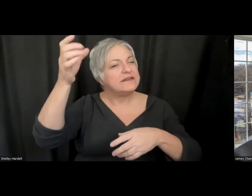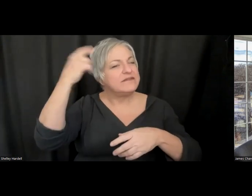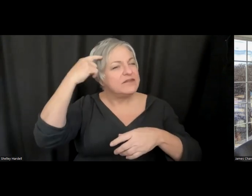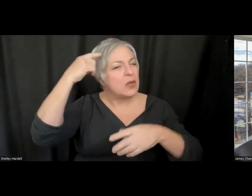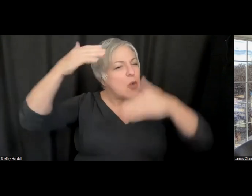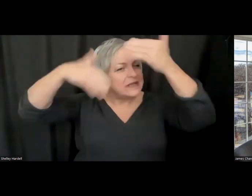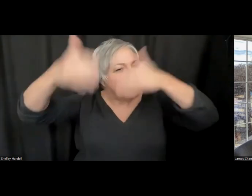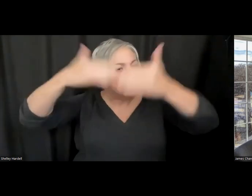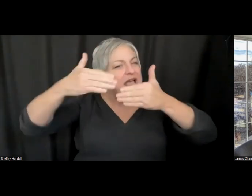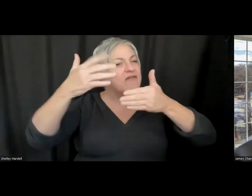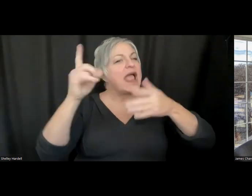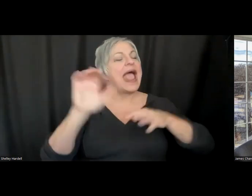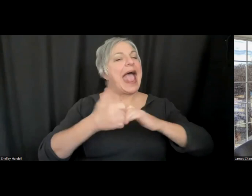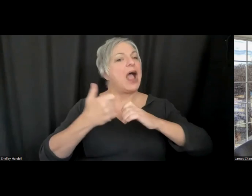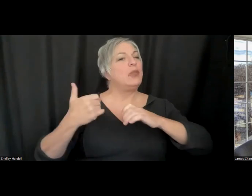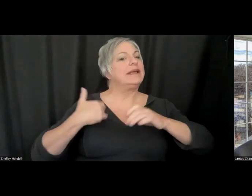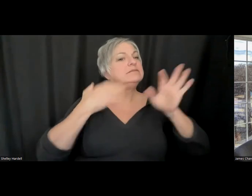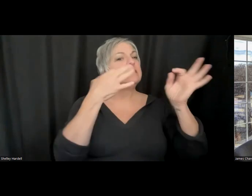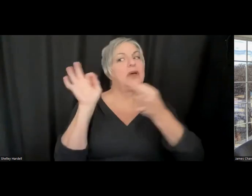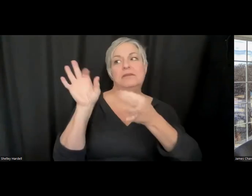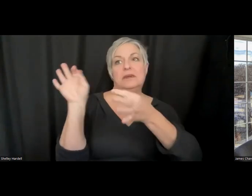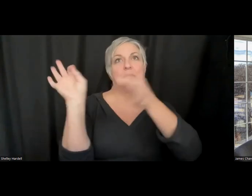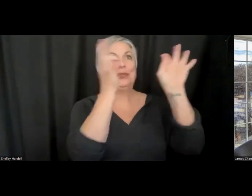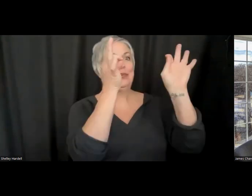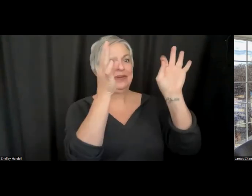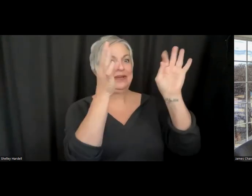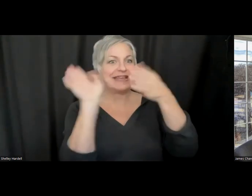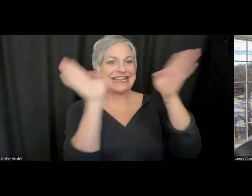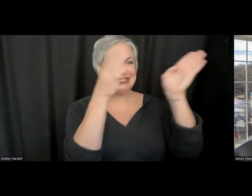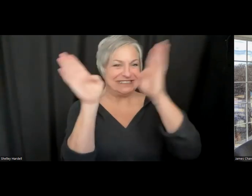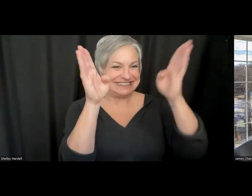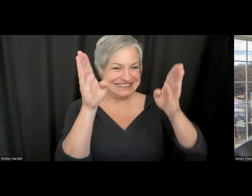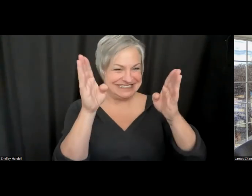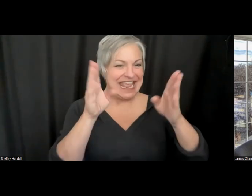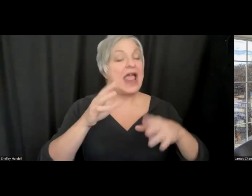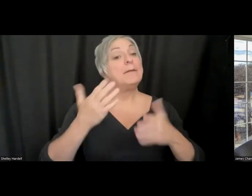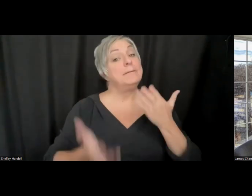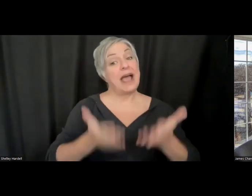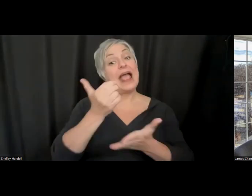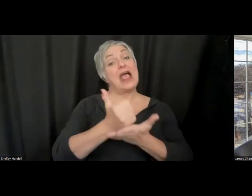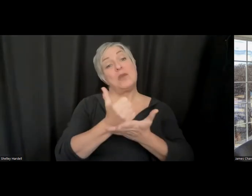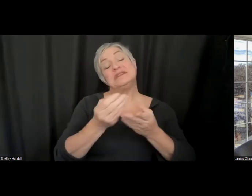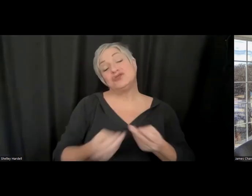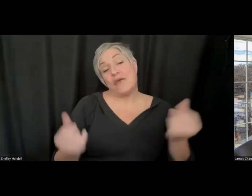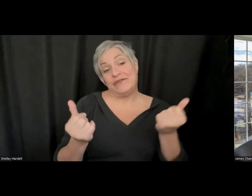attention, that might go a long way toward helping us solve the